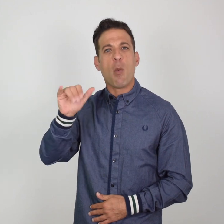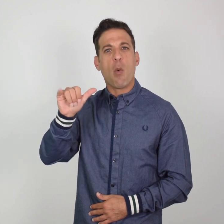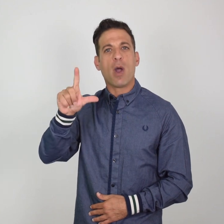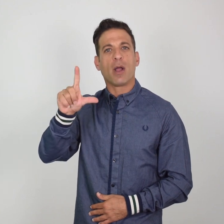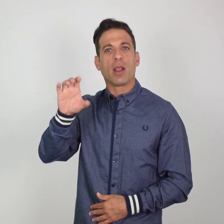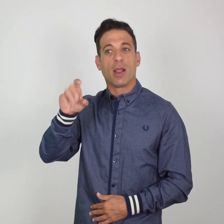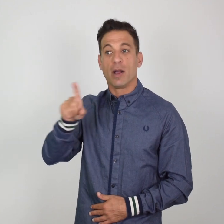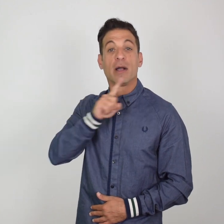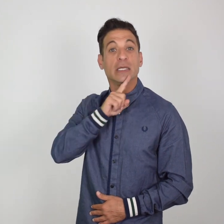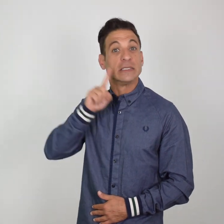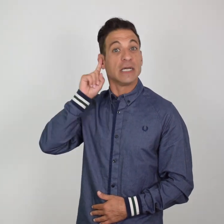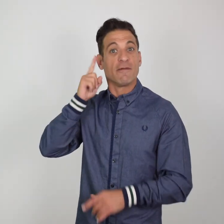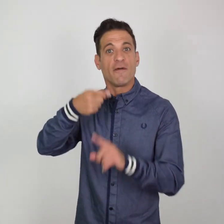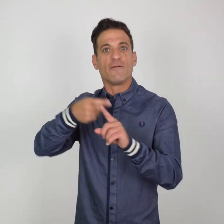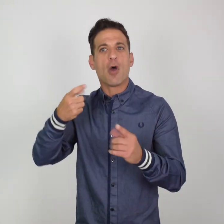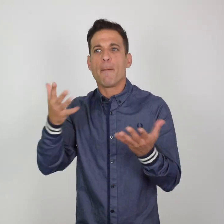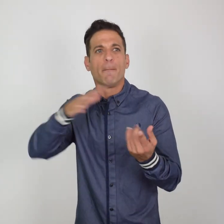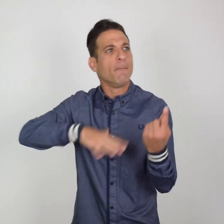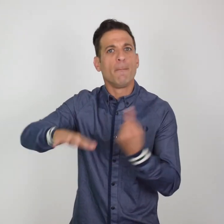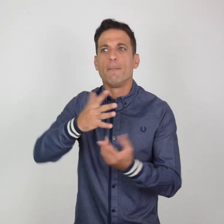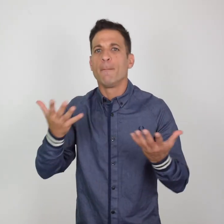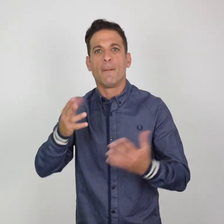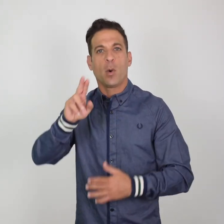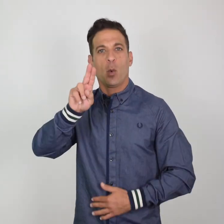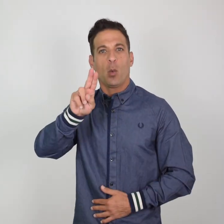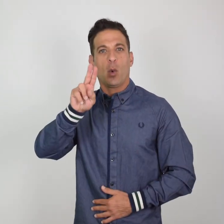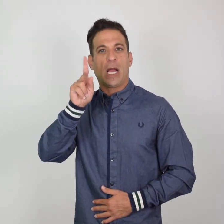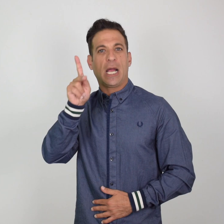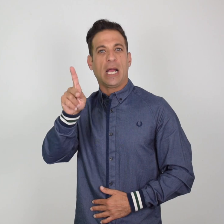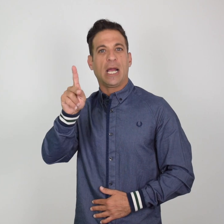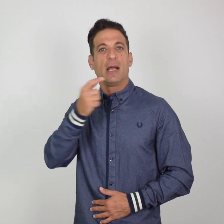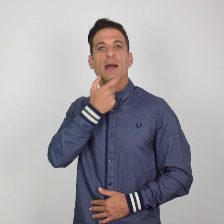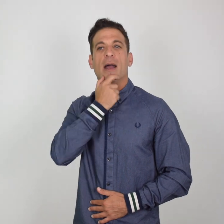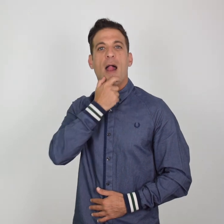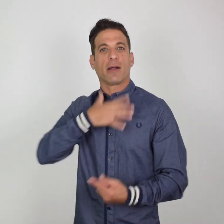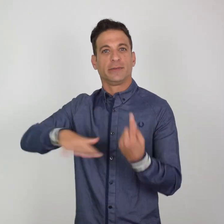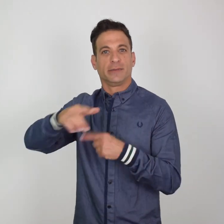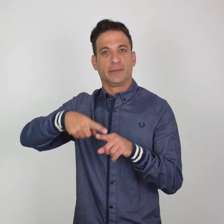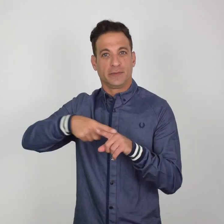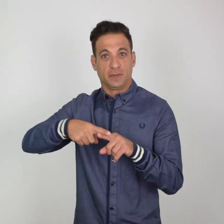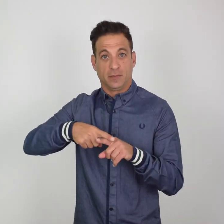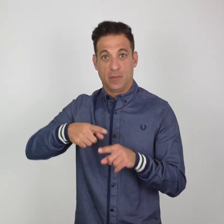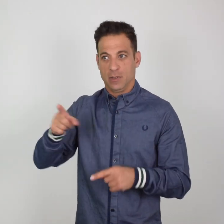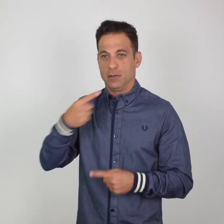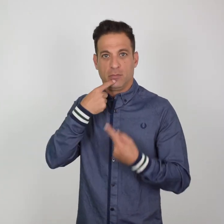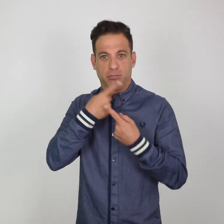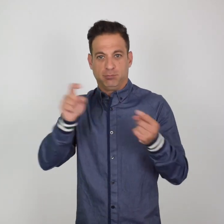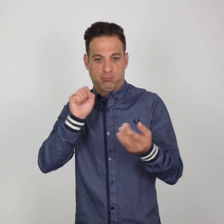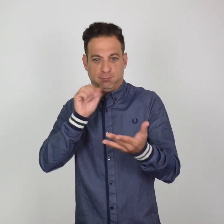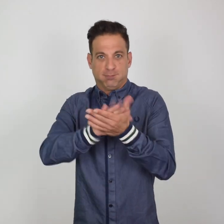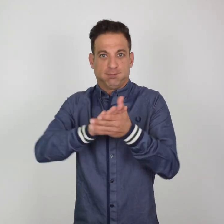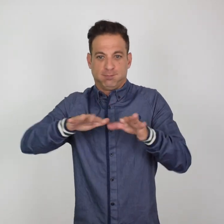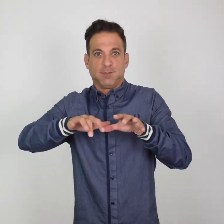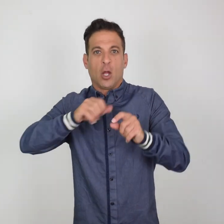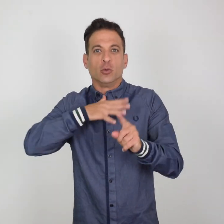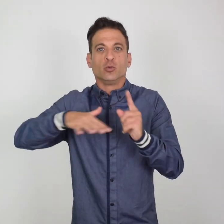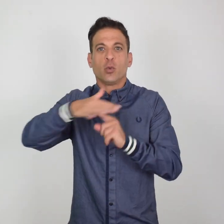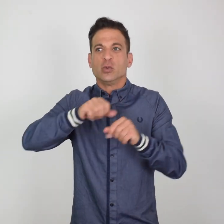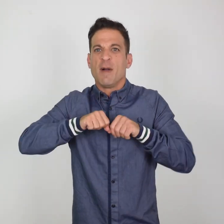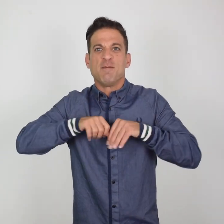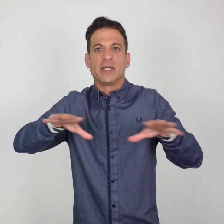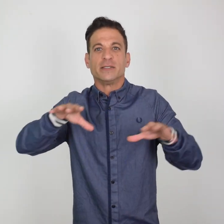announced on Twitter that he is the first Deaf man to be accepted